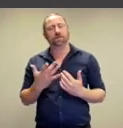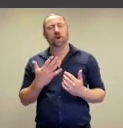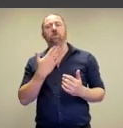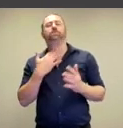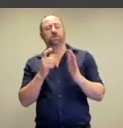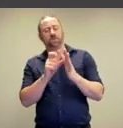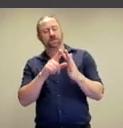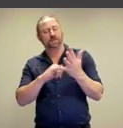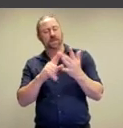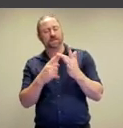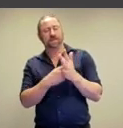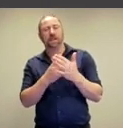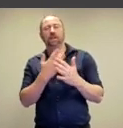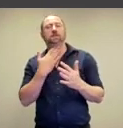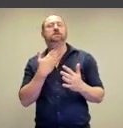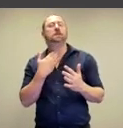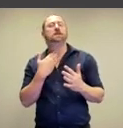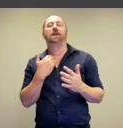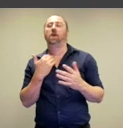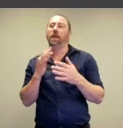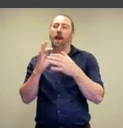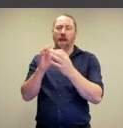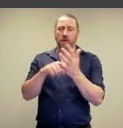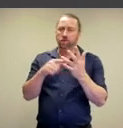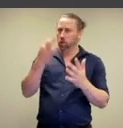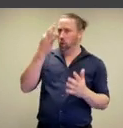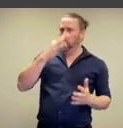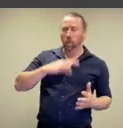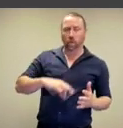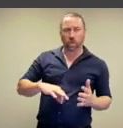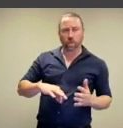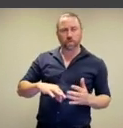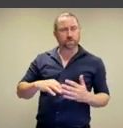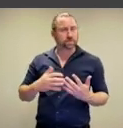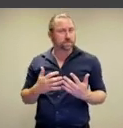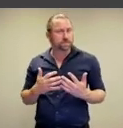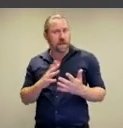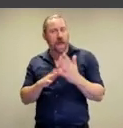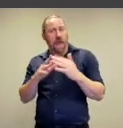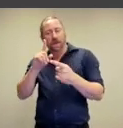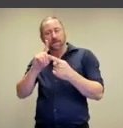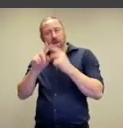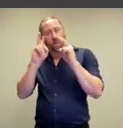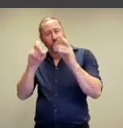So if there's kind of desire connected